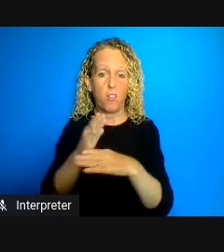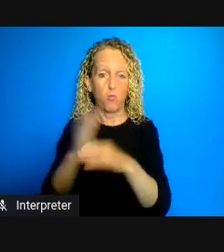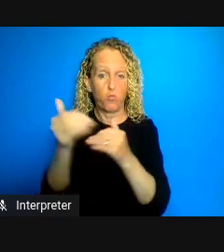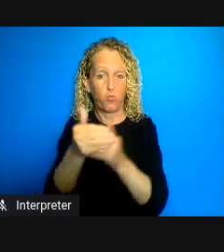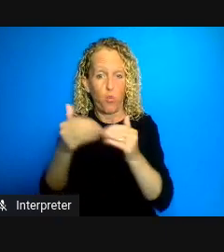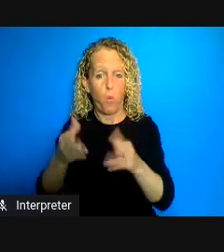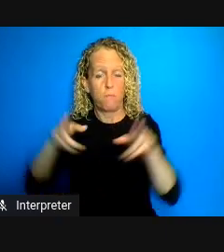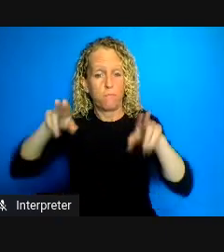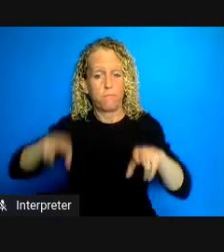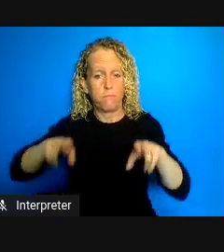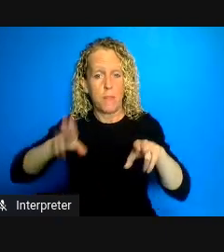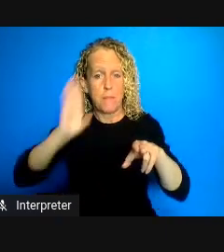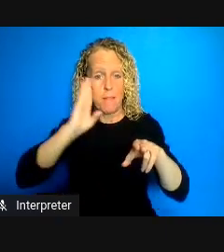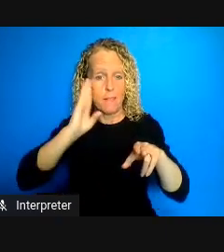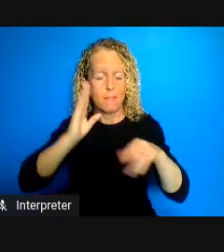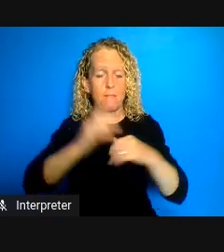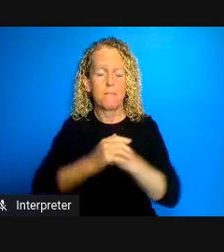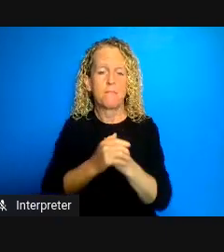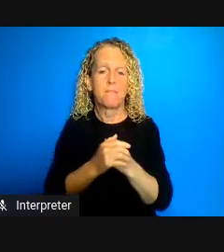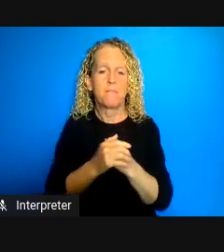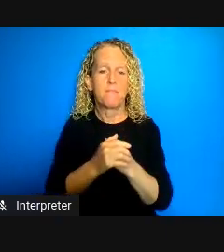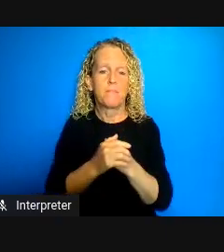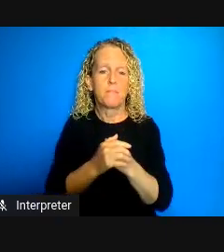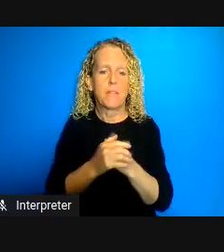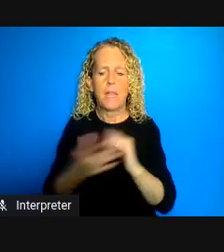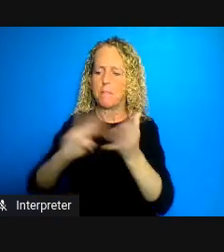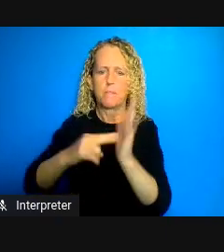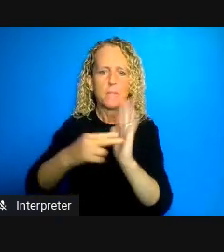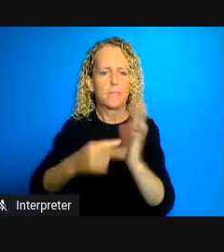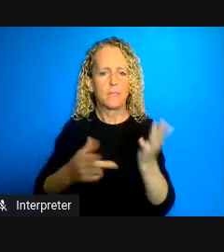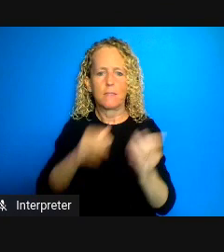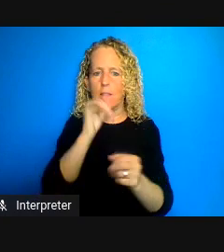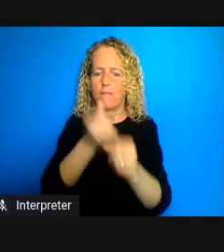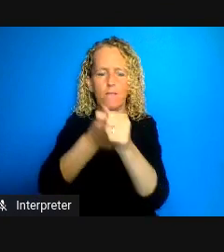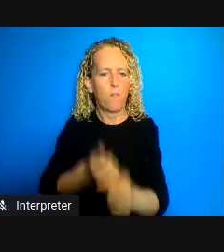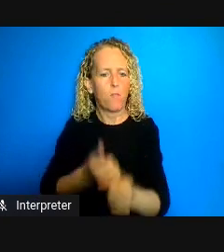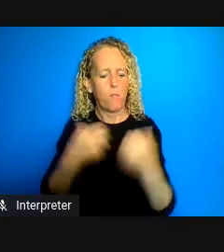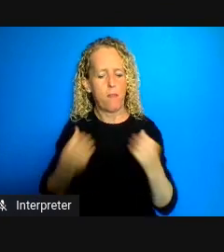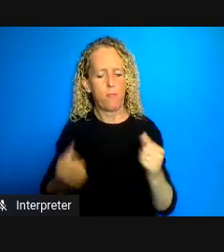these are places that are inconsistent with the physical distancing expected of